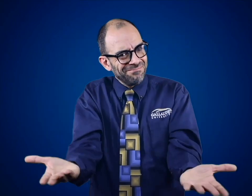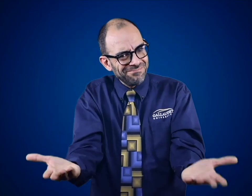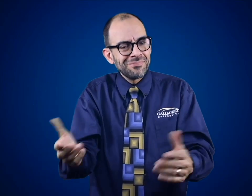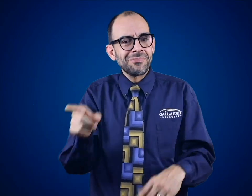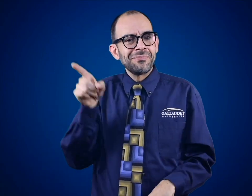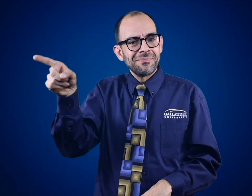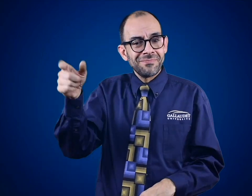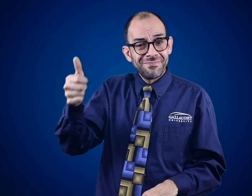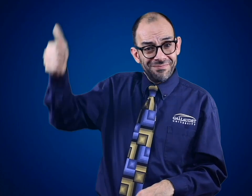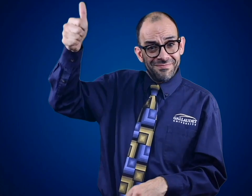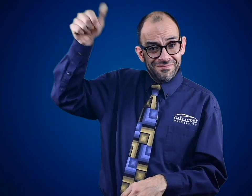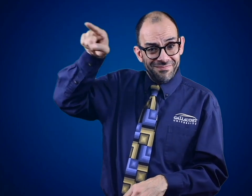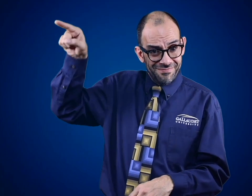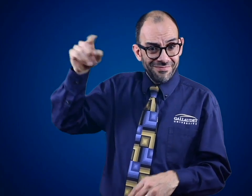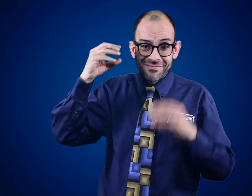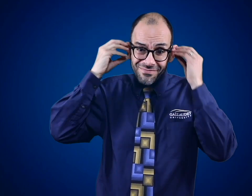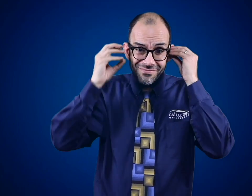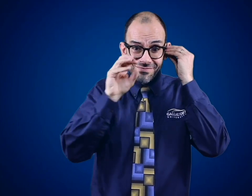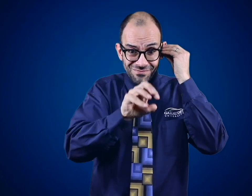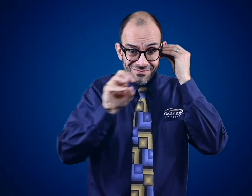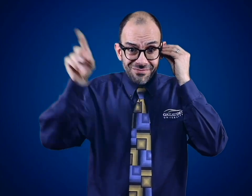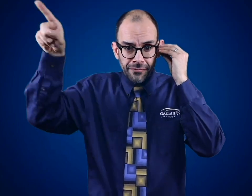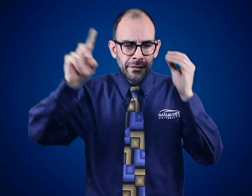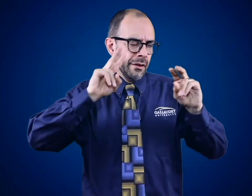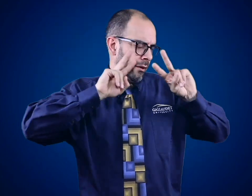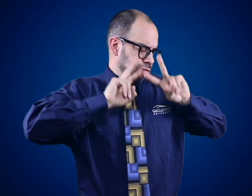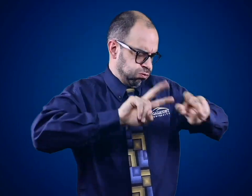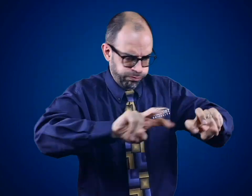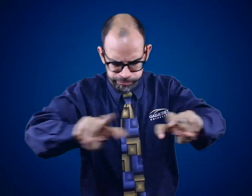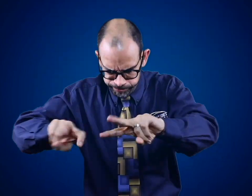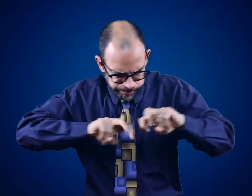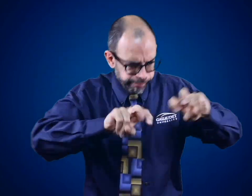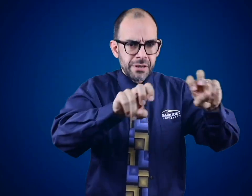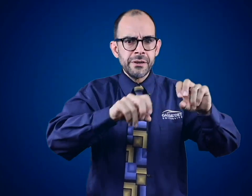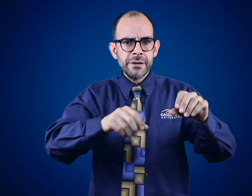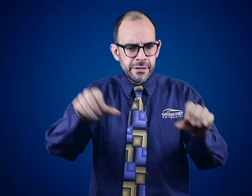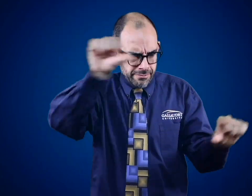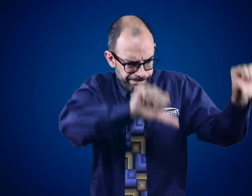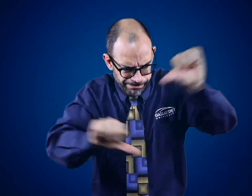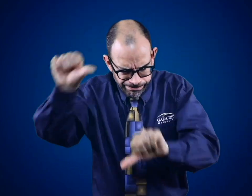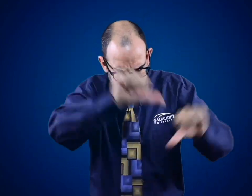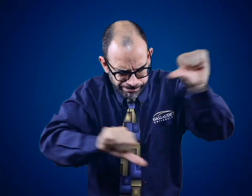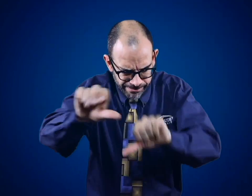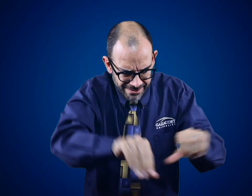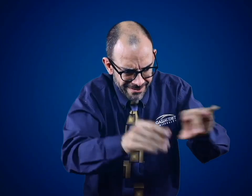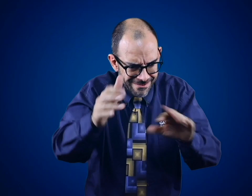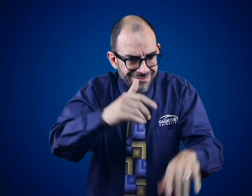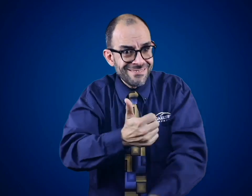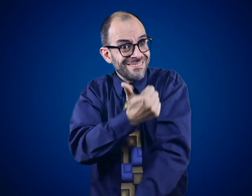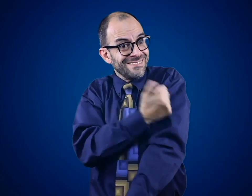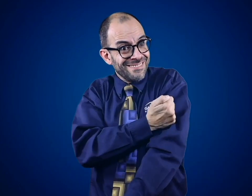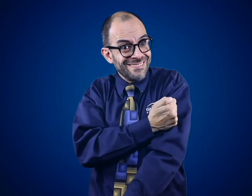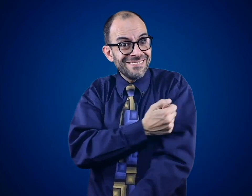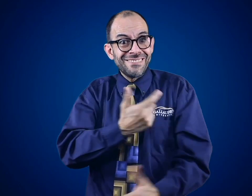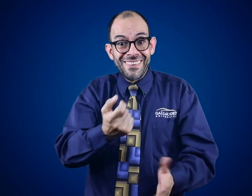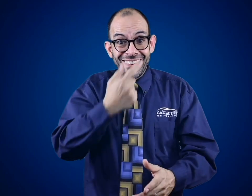Doctors have been doing research on a vaccine,